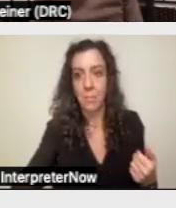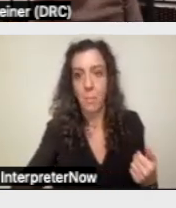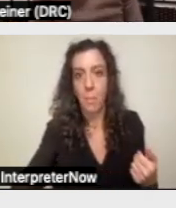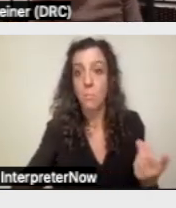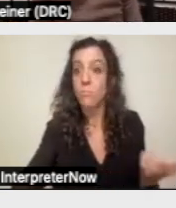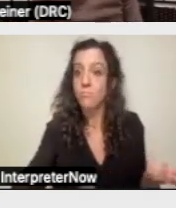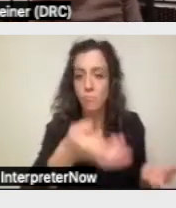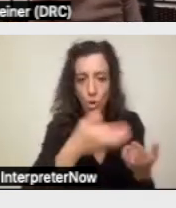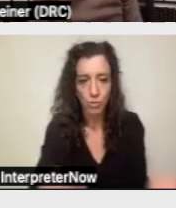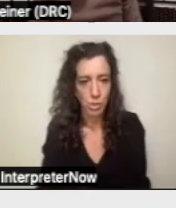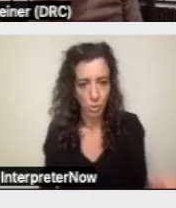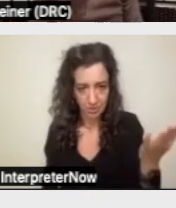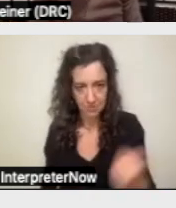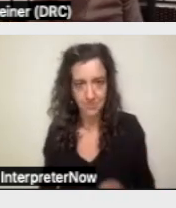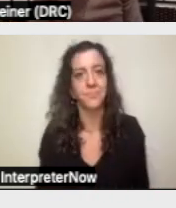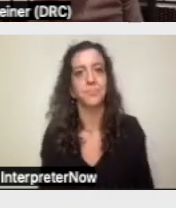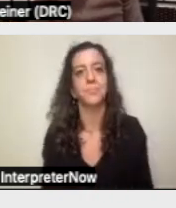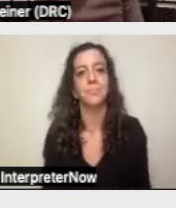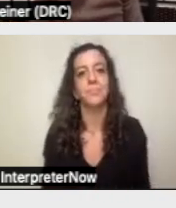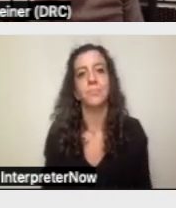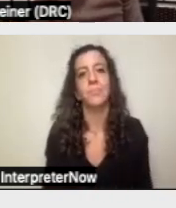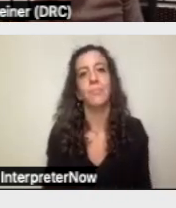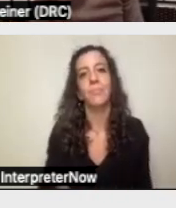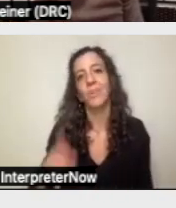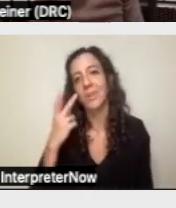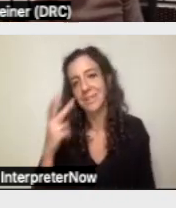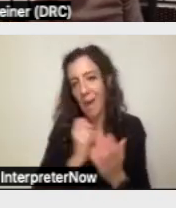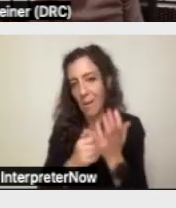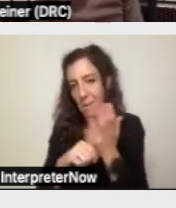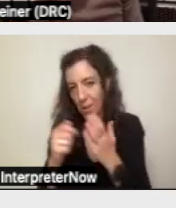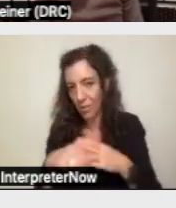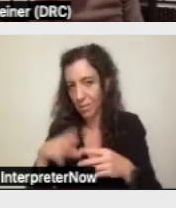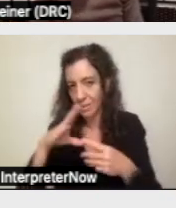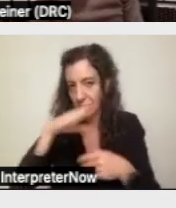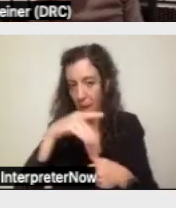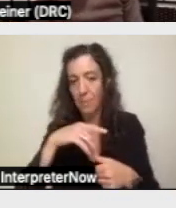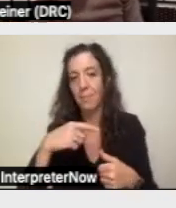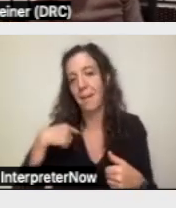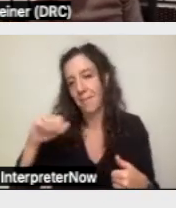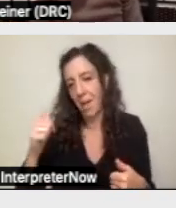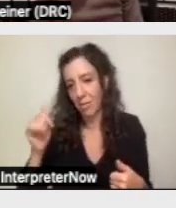The rights under the Lanterman Act Manual, we have a link to it here and we have other